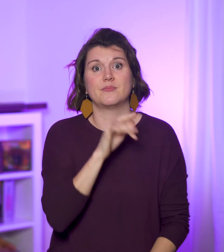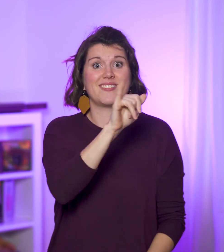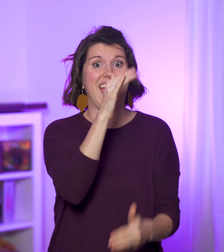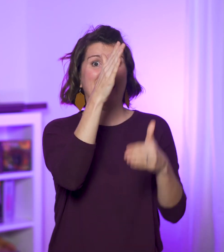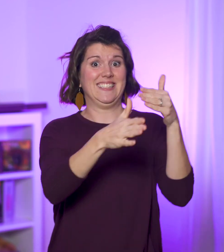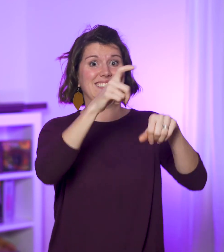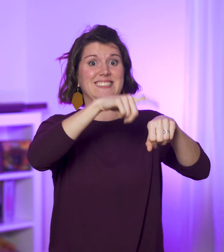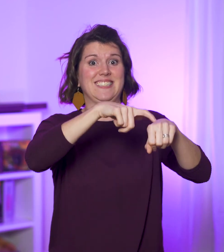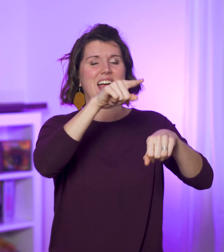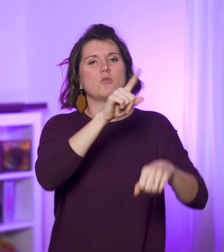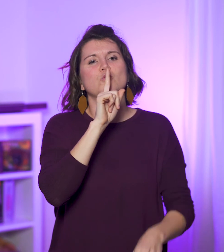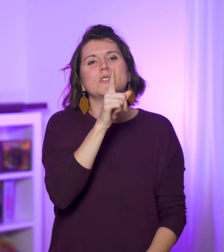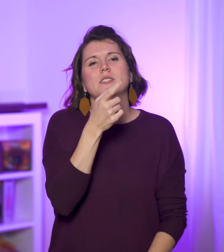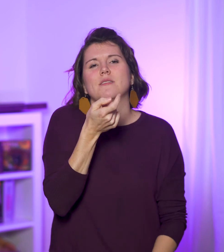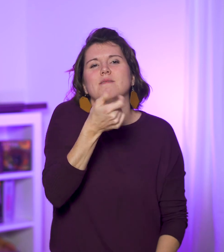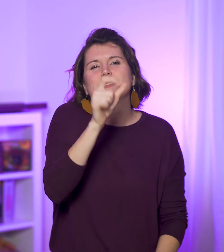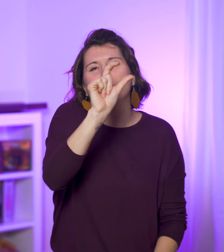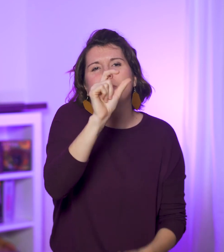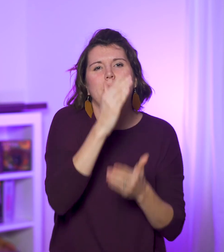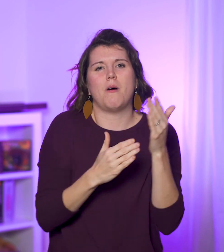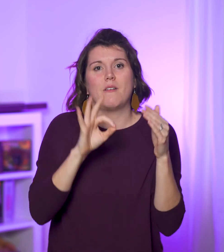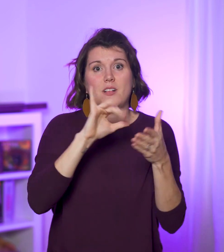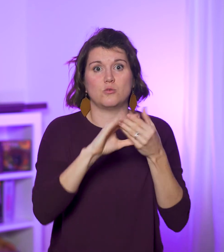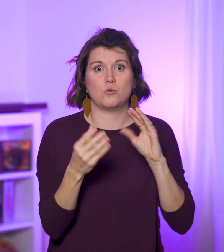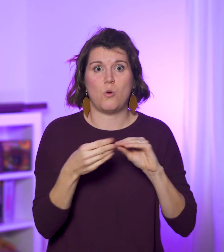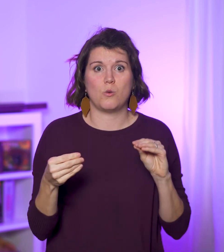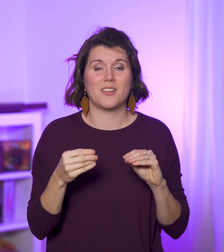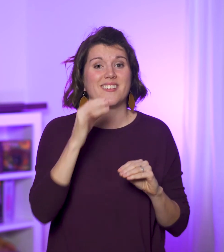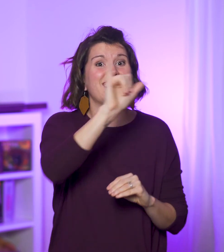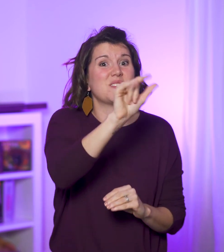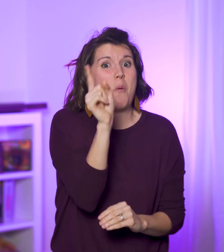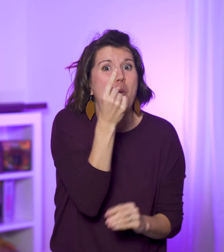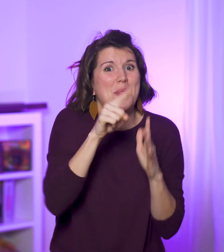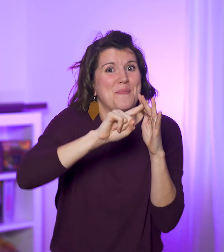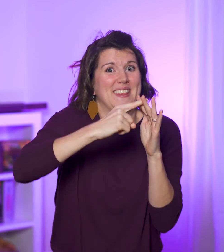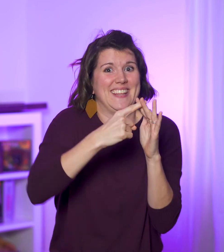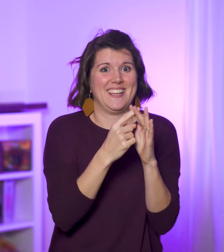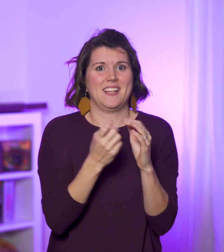The end times are just a fraction of the story; they’re only the beginning.